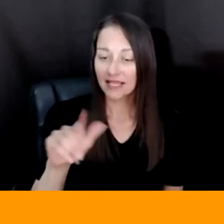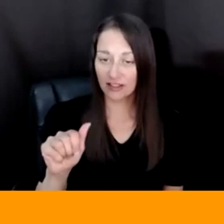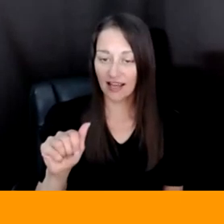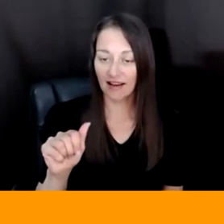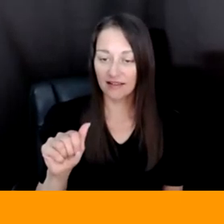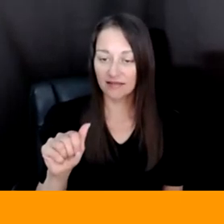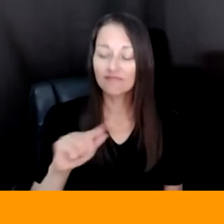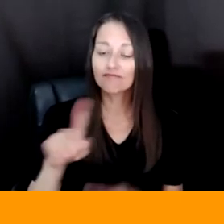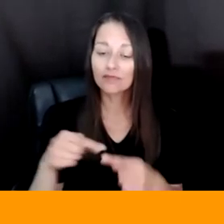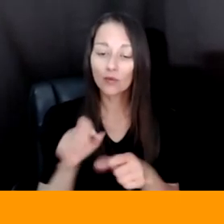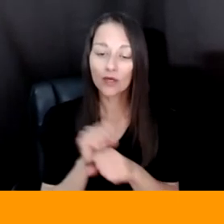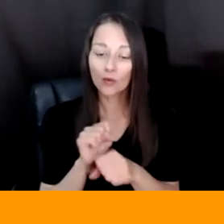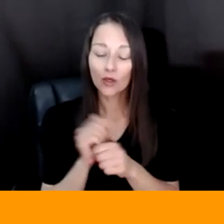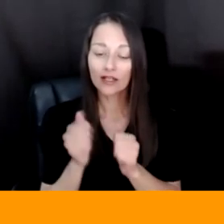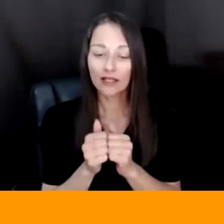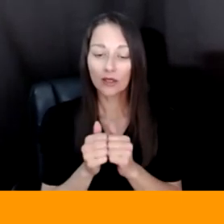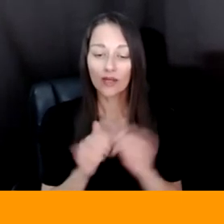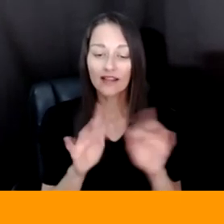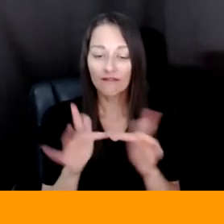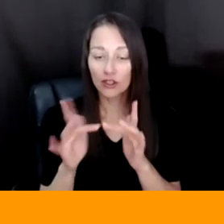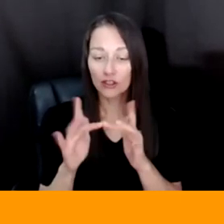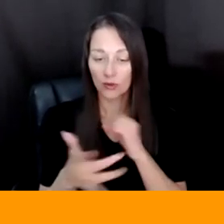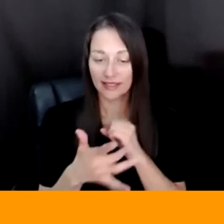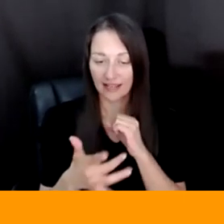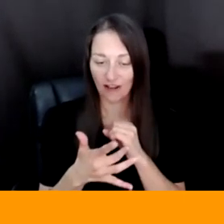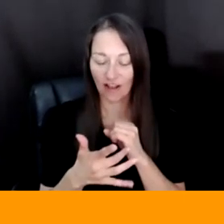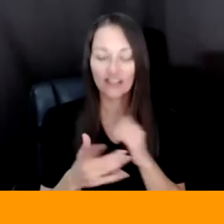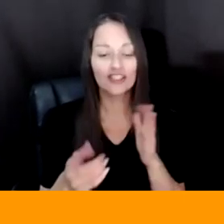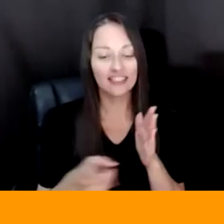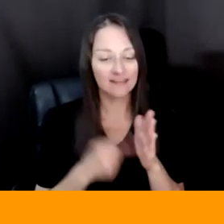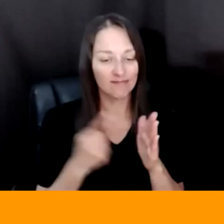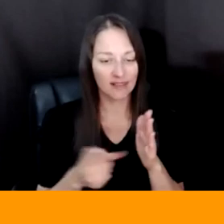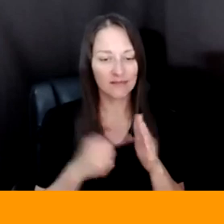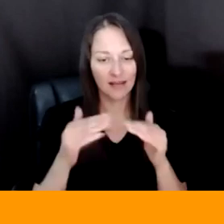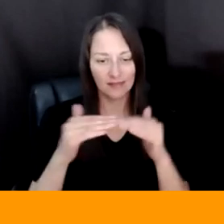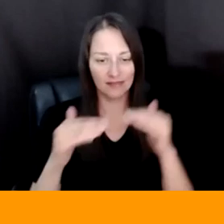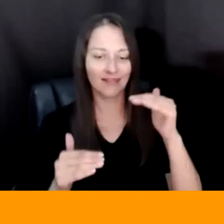TECHNOLOGIES OF COURSE THERE'S A DIVIDE SOMETIMES WITH PEOPLE IN IT'S RESPONDING A LITTLE BIT TO